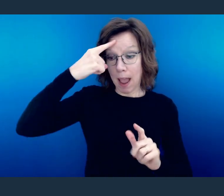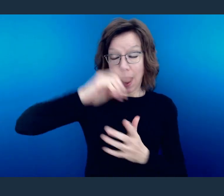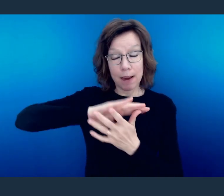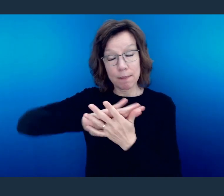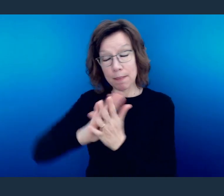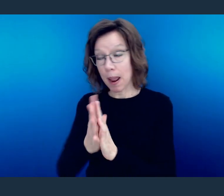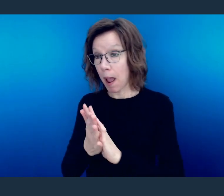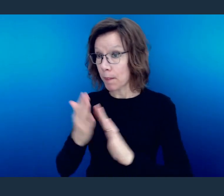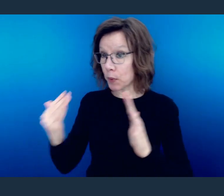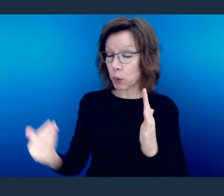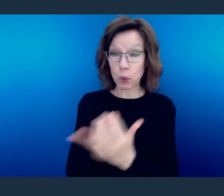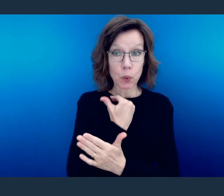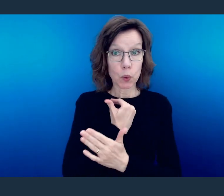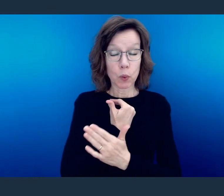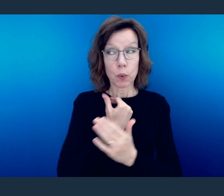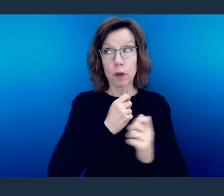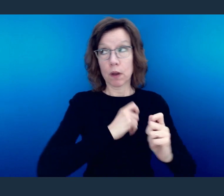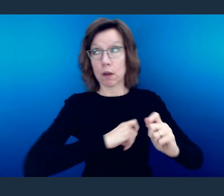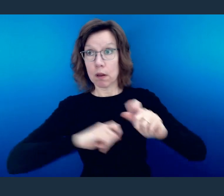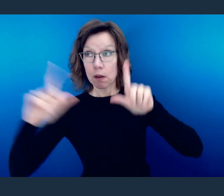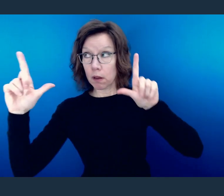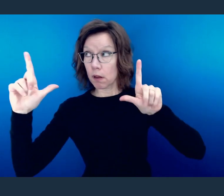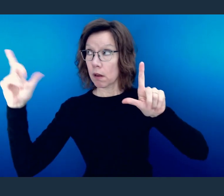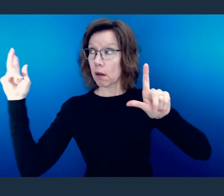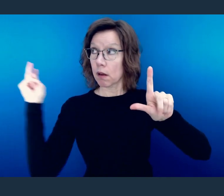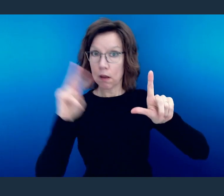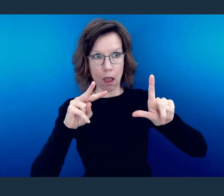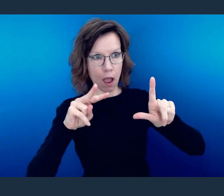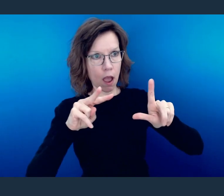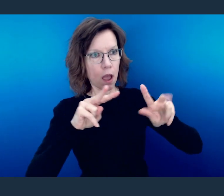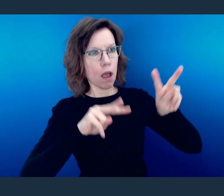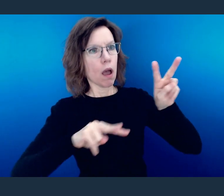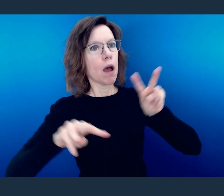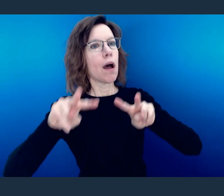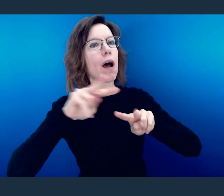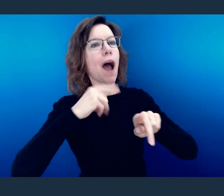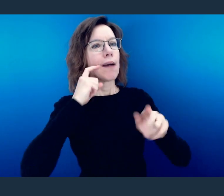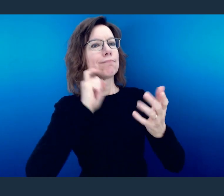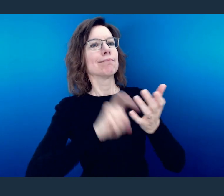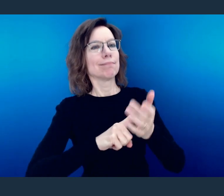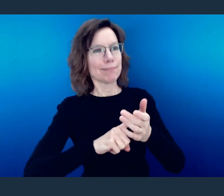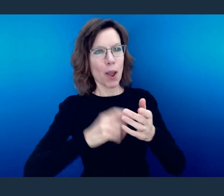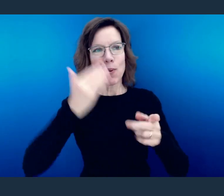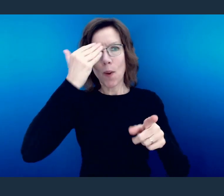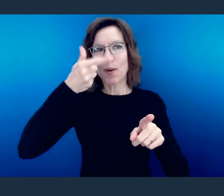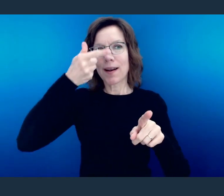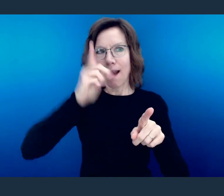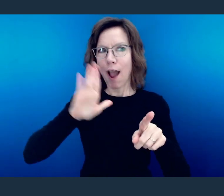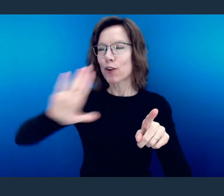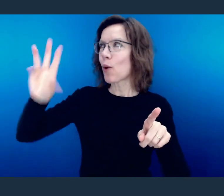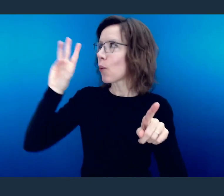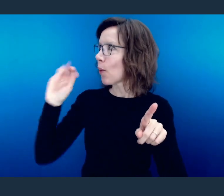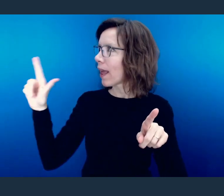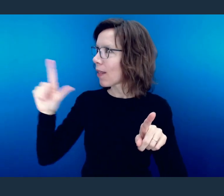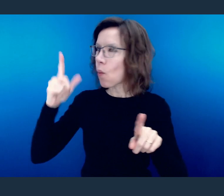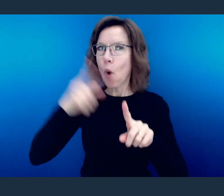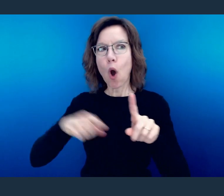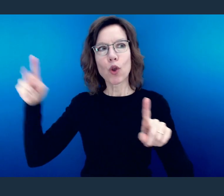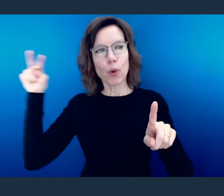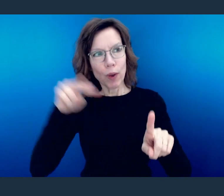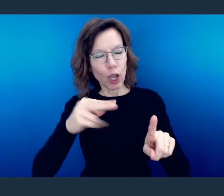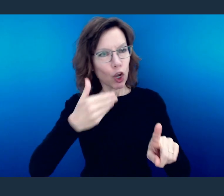it is that you will be able to discern, judge, what is the will of God, what is good, acceptable,